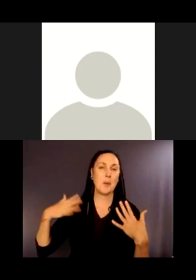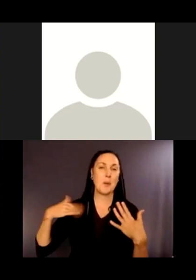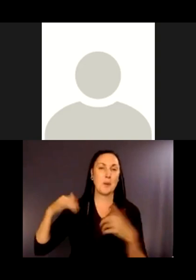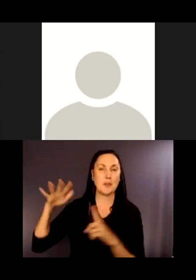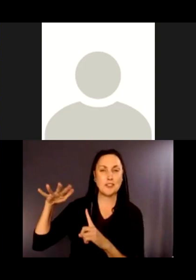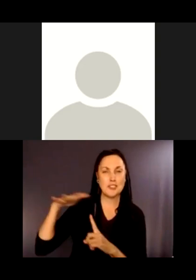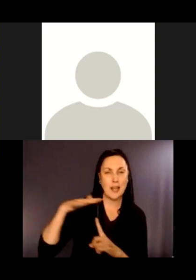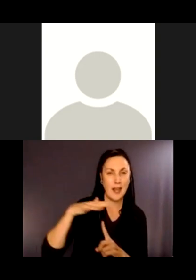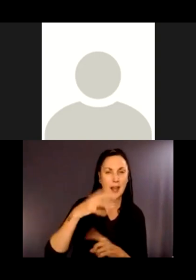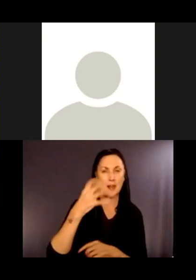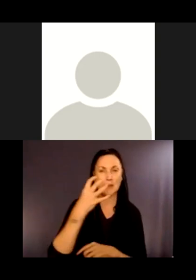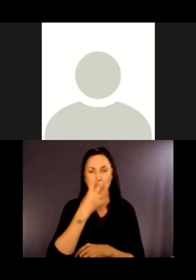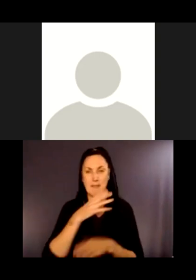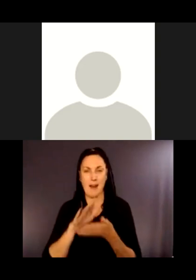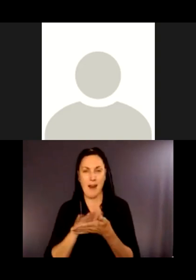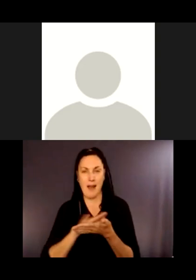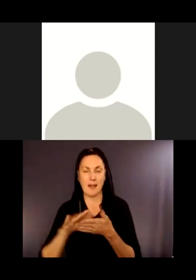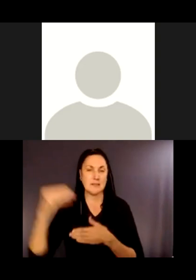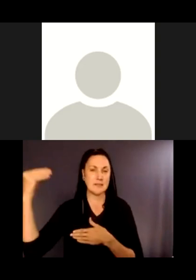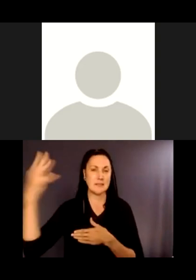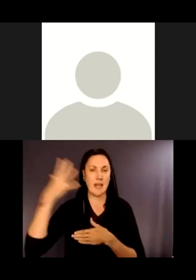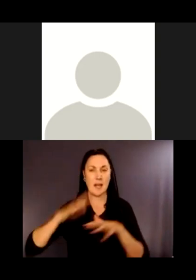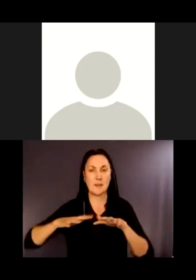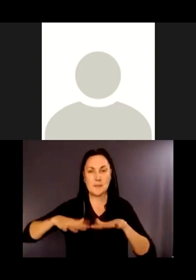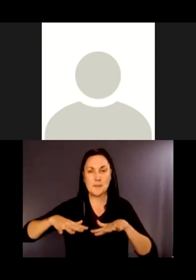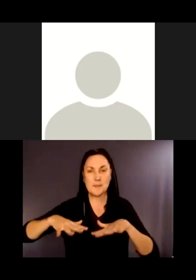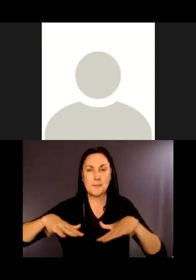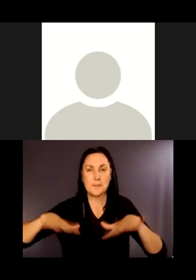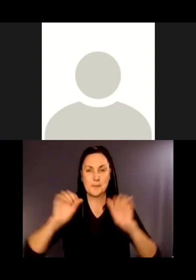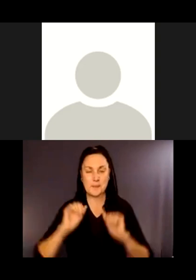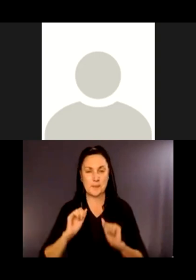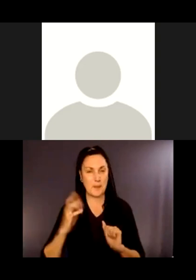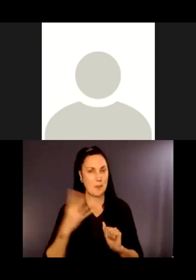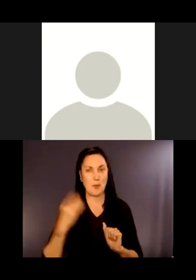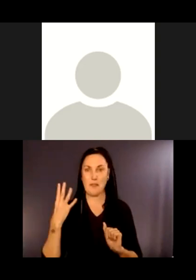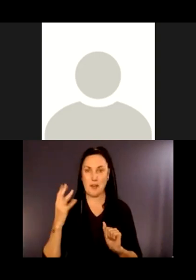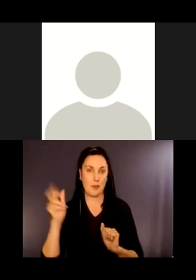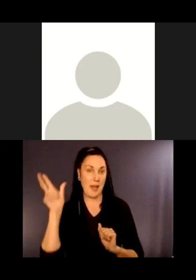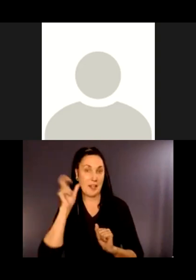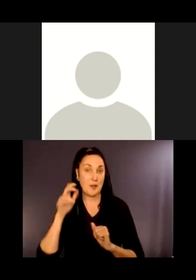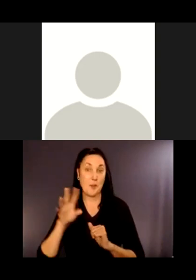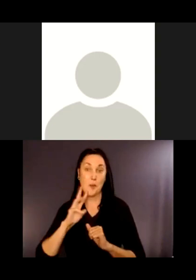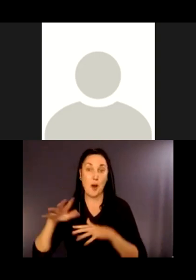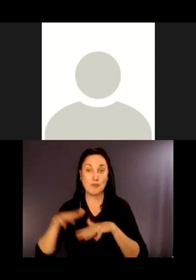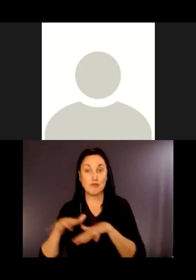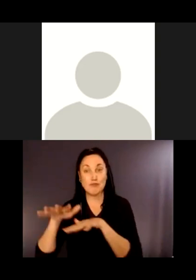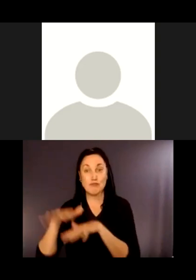It gets dappled sunlight. You hear the sound of the creek. It's going to look a lot different and sound a lot different during construction.